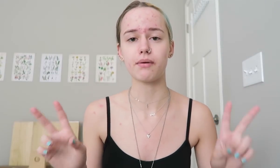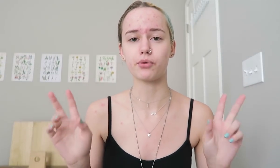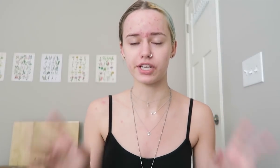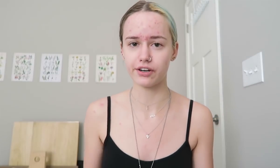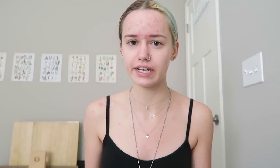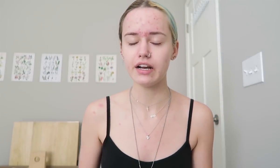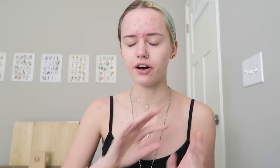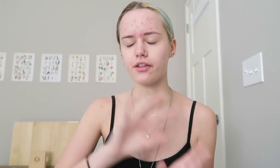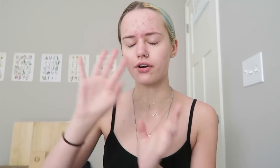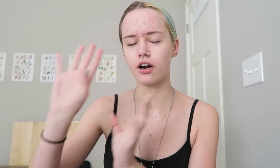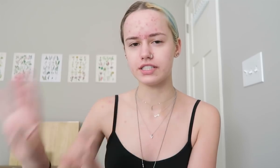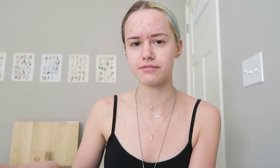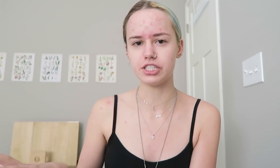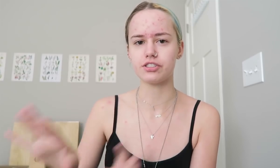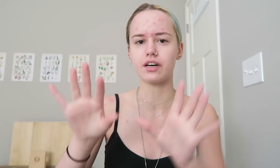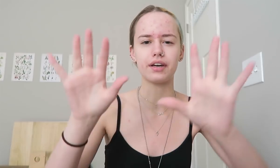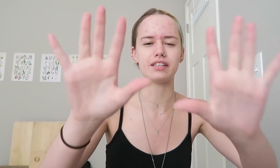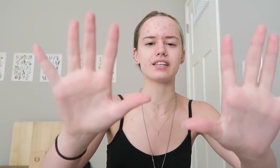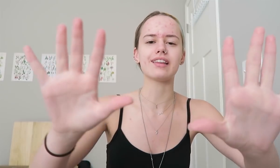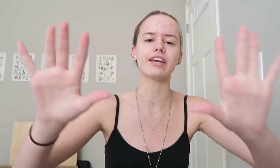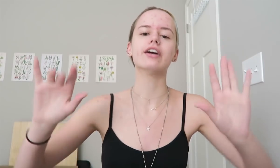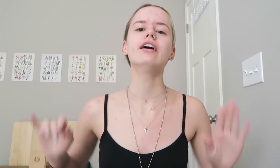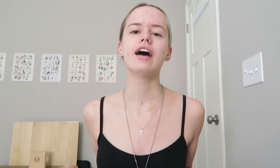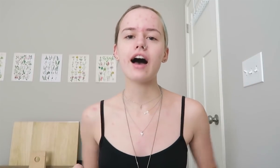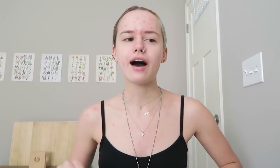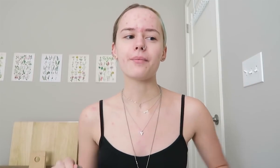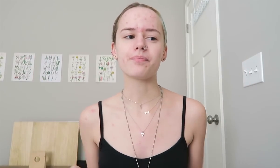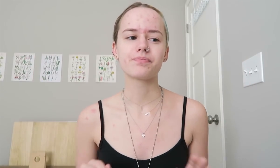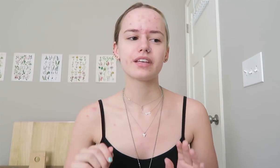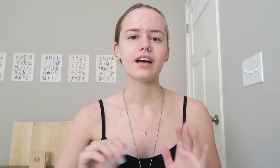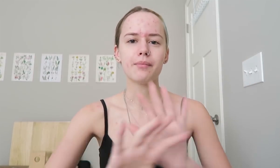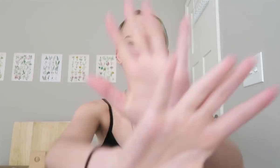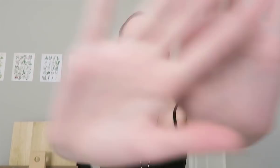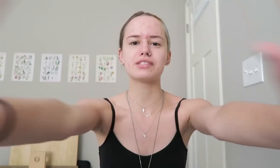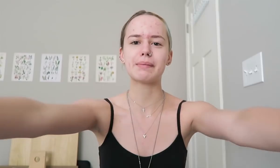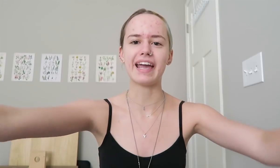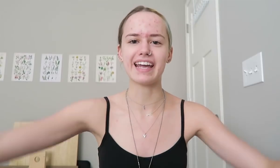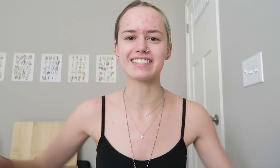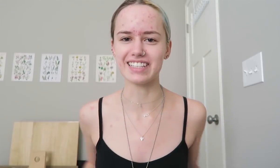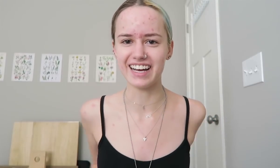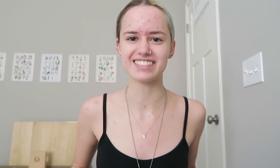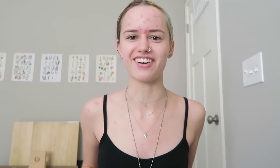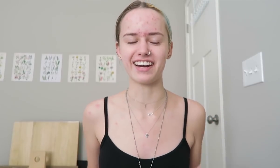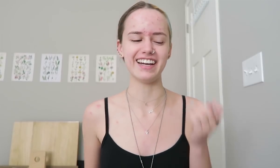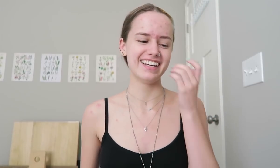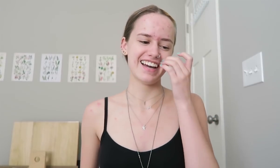whether there are deaf teachers, I'll get into that later, Um, I'm like, using my hands a lot sorry, um,